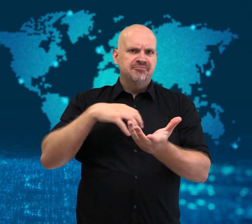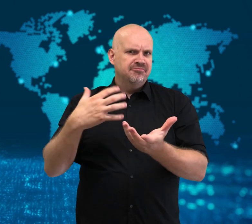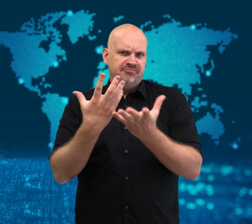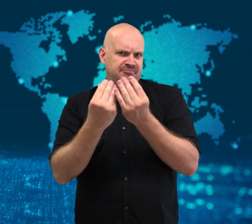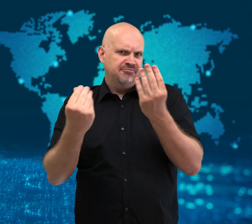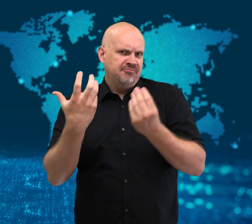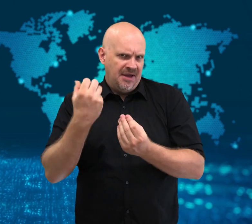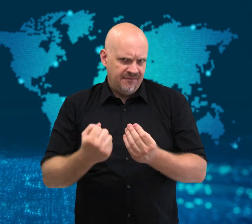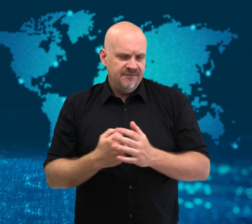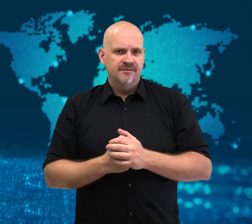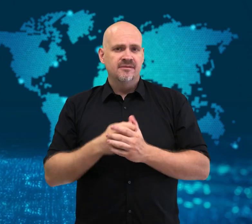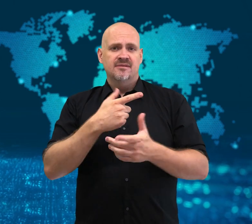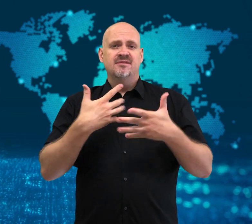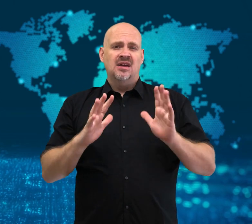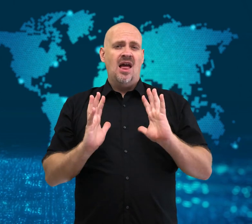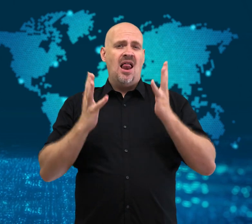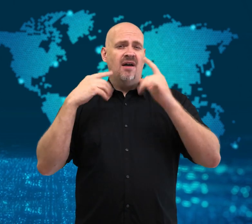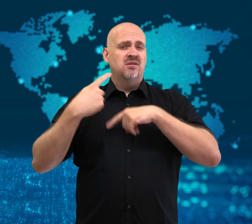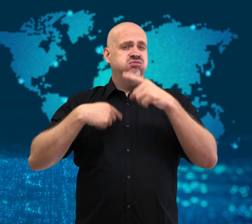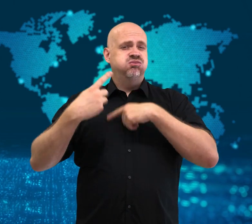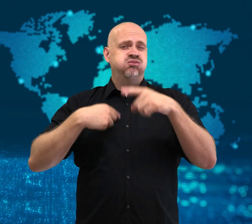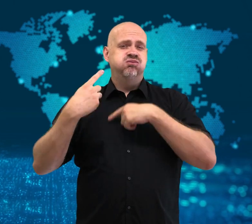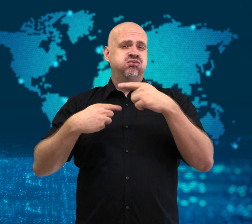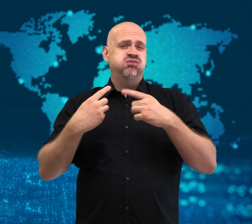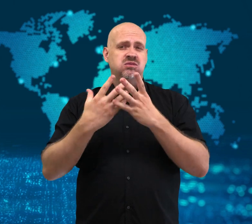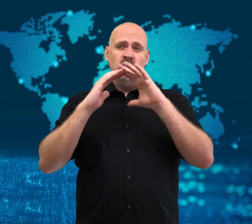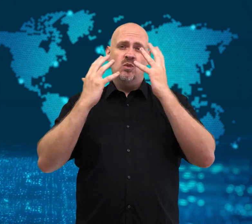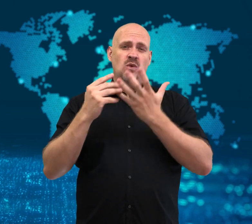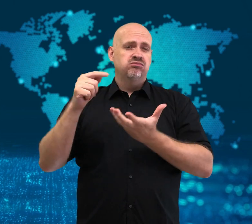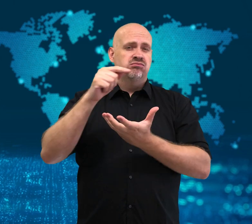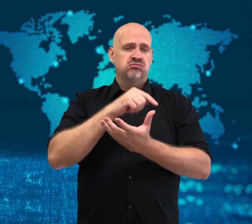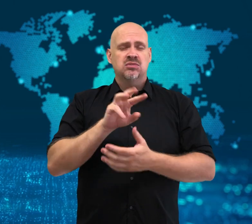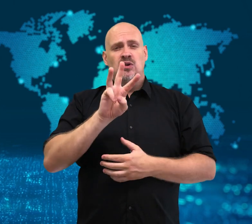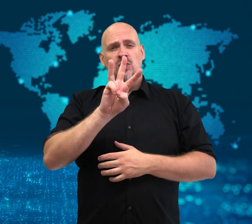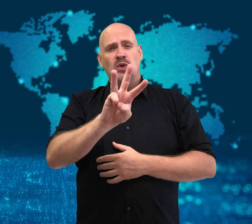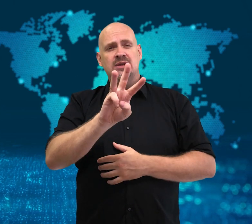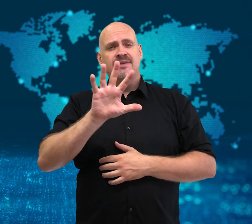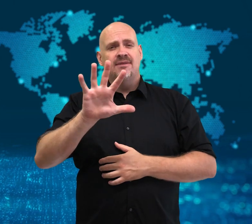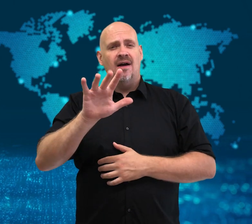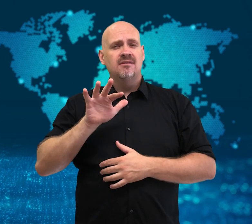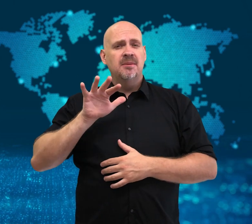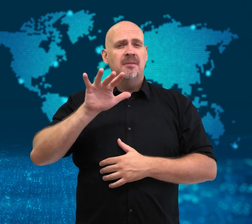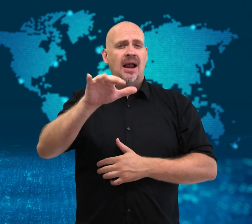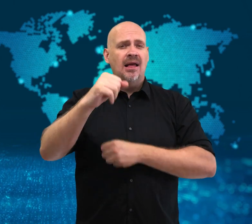so the tiny invertebrate is also able to feed.